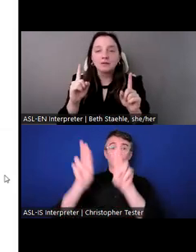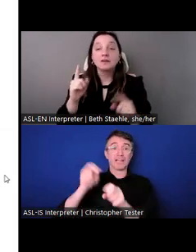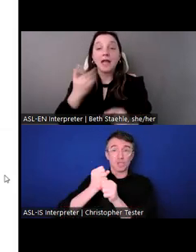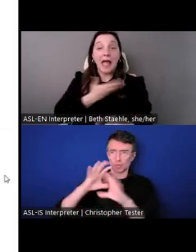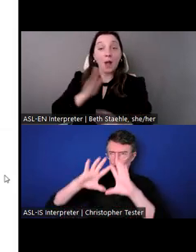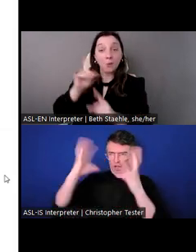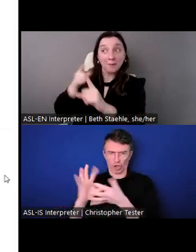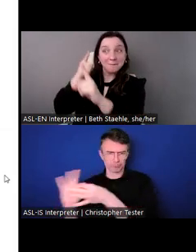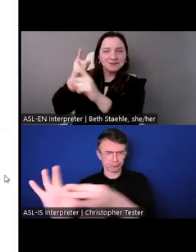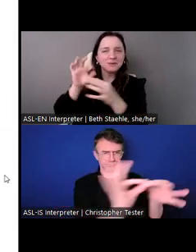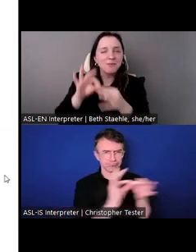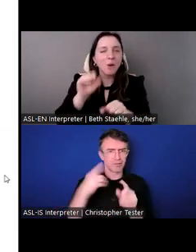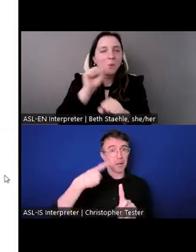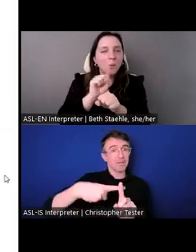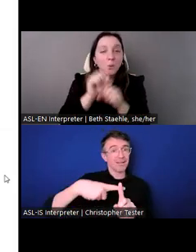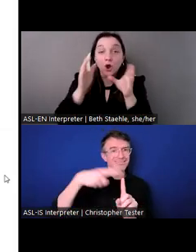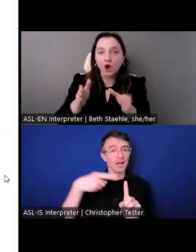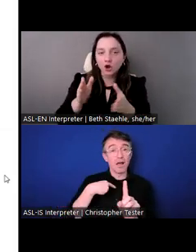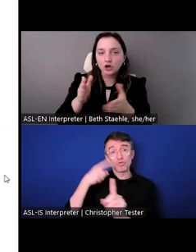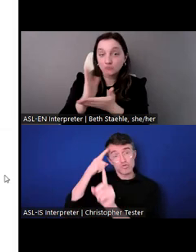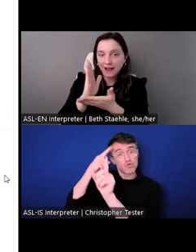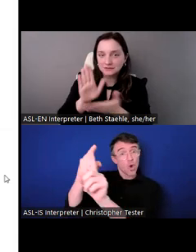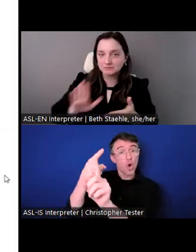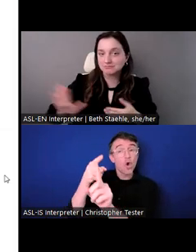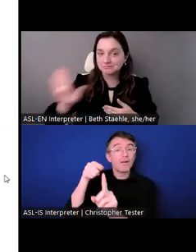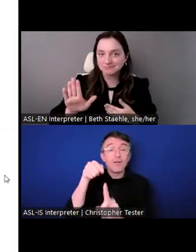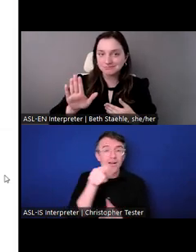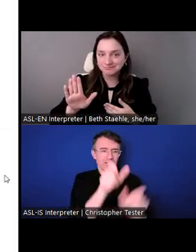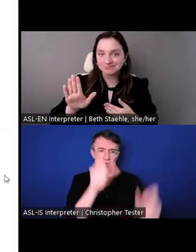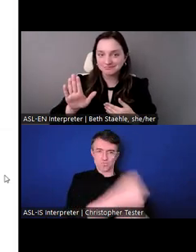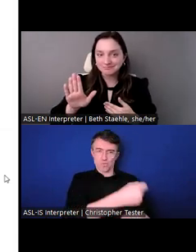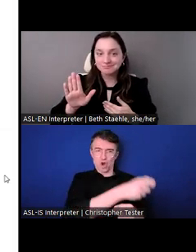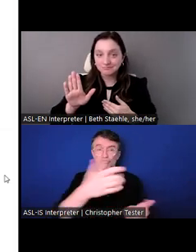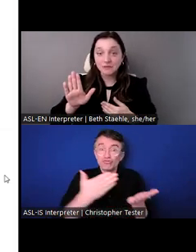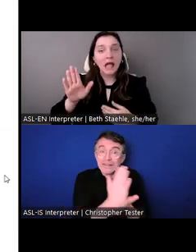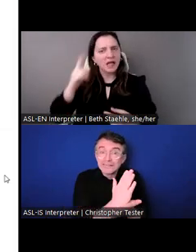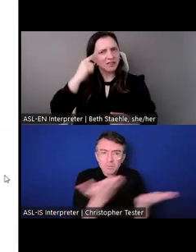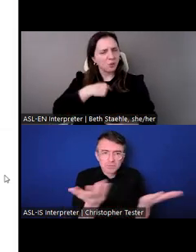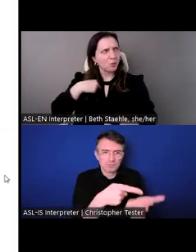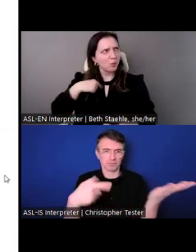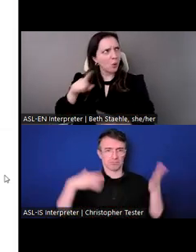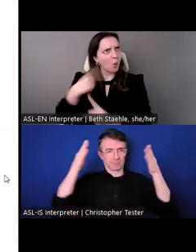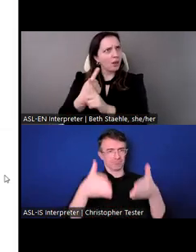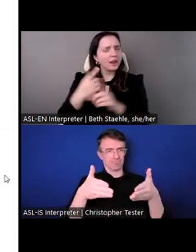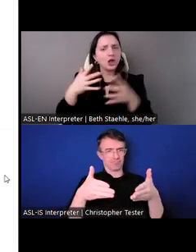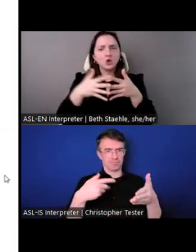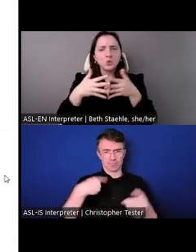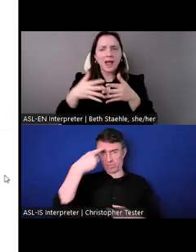We are the largest, if not the only U.S. based nonprofit that is supporting great unions